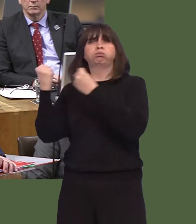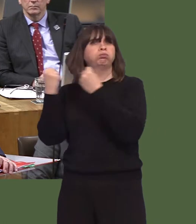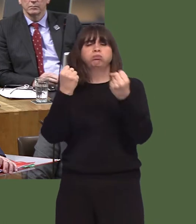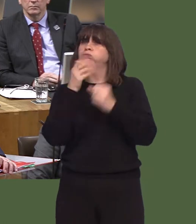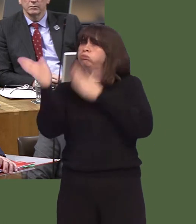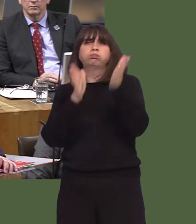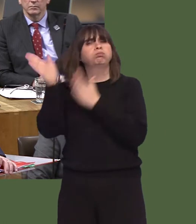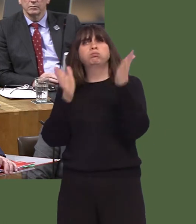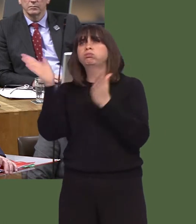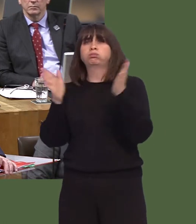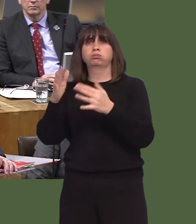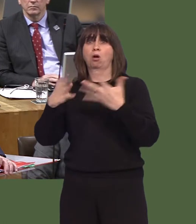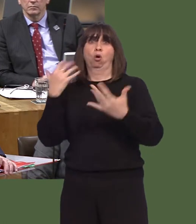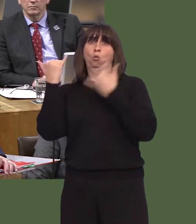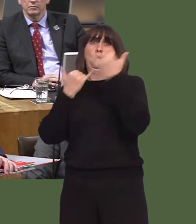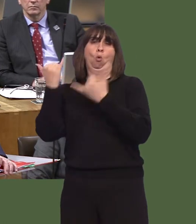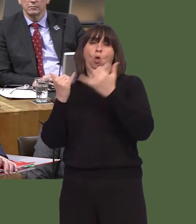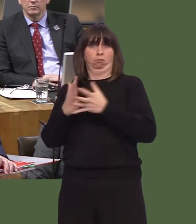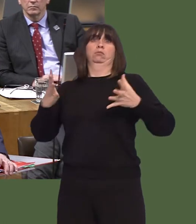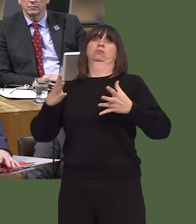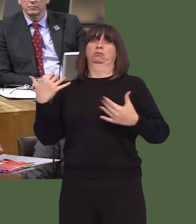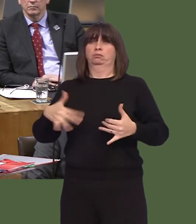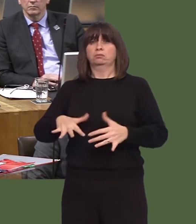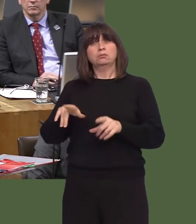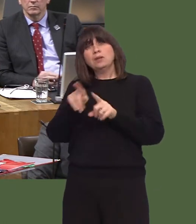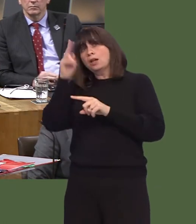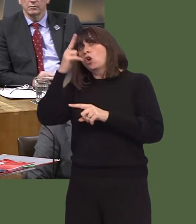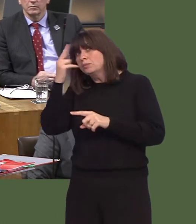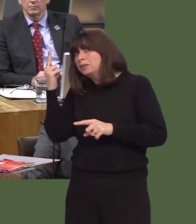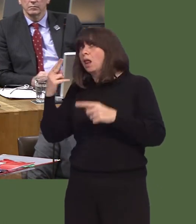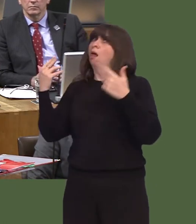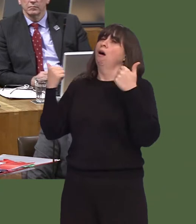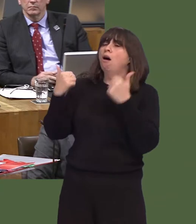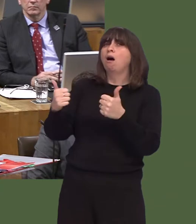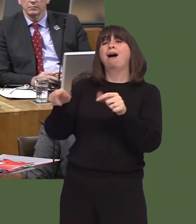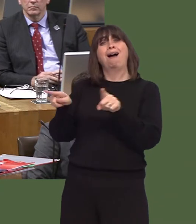despite the enormous spike in those calls and, of course, hospitals and those who work in the social care sector.